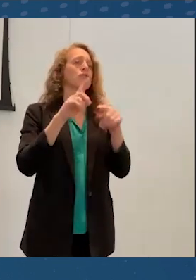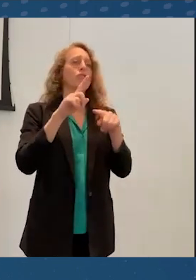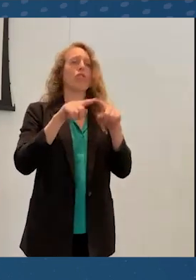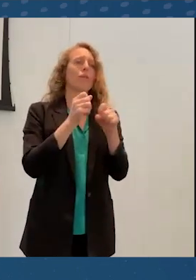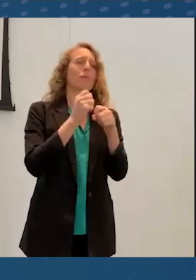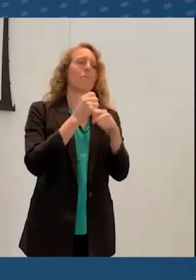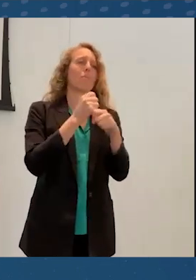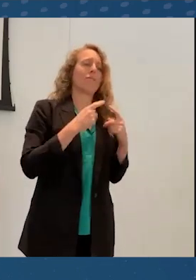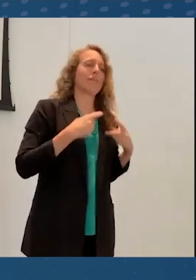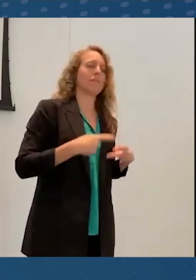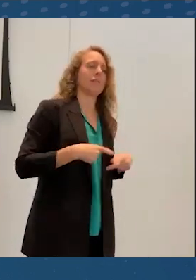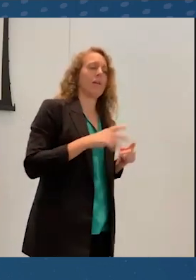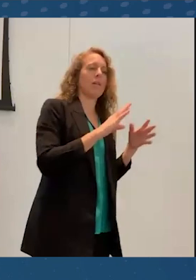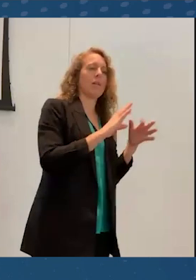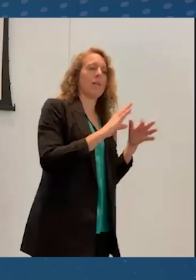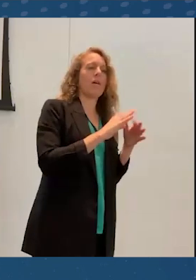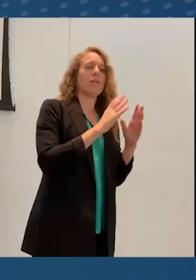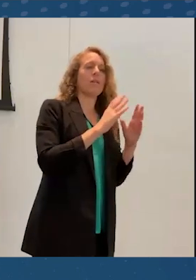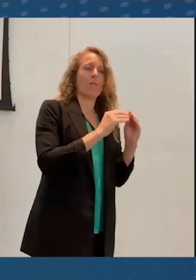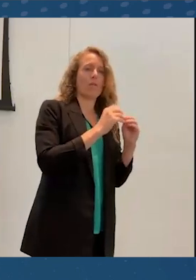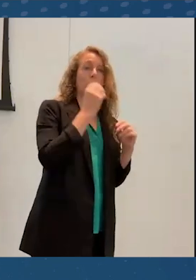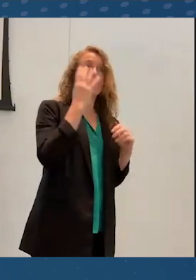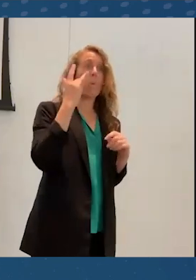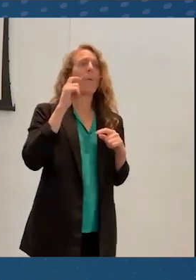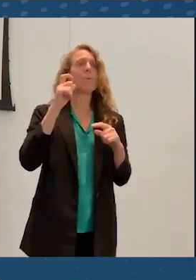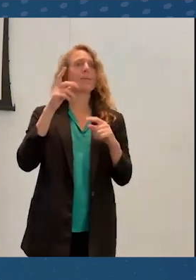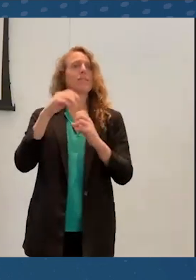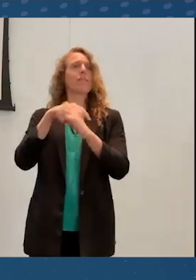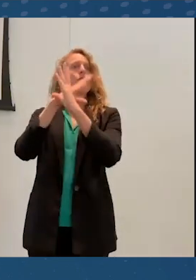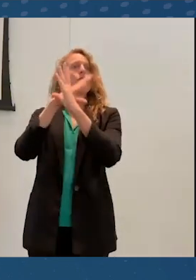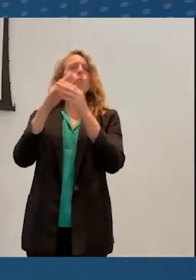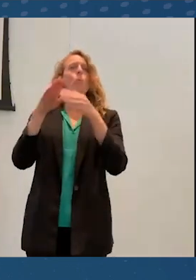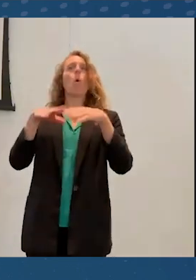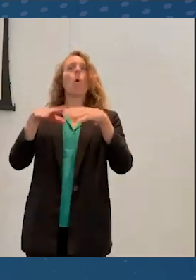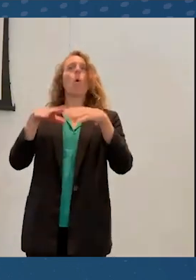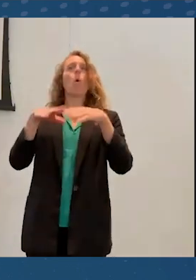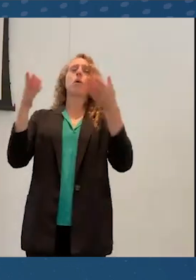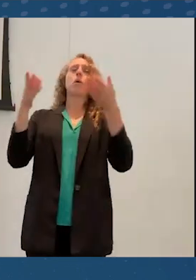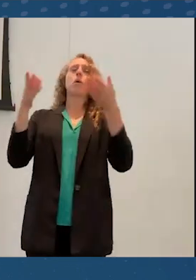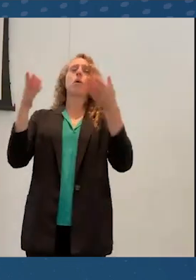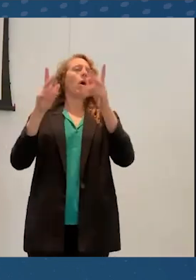because it opened up the space in a way that allowed people